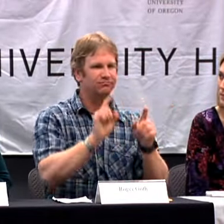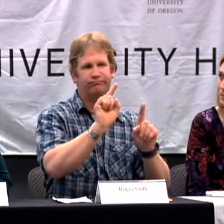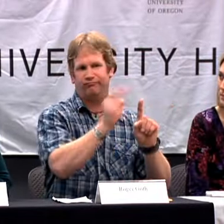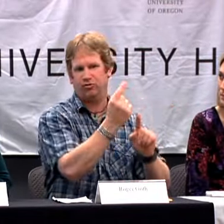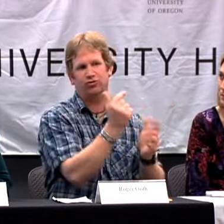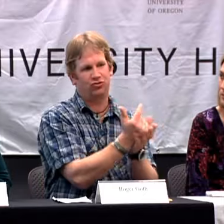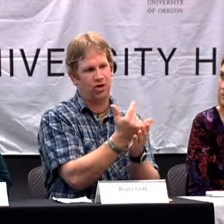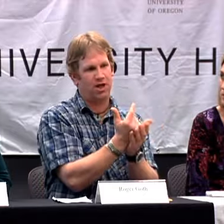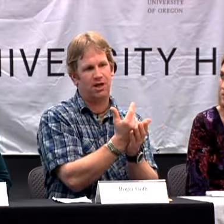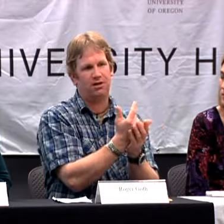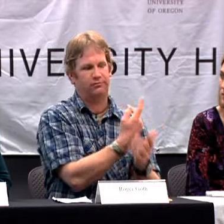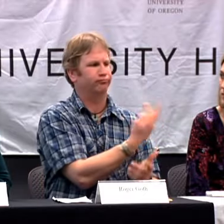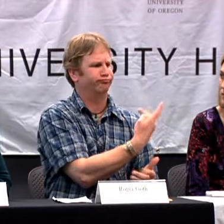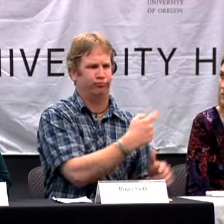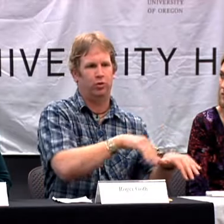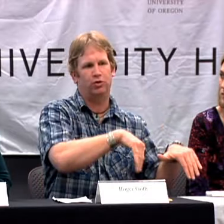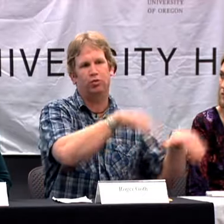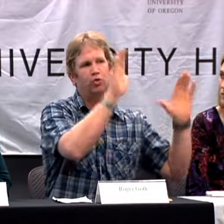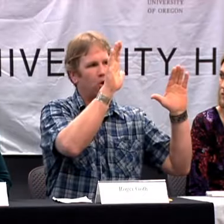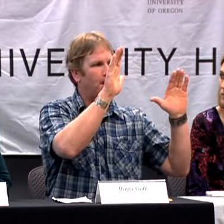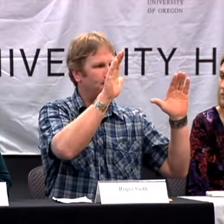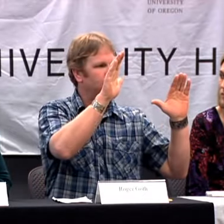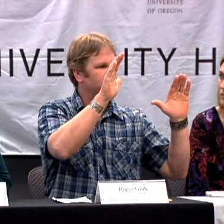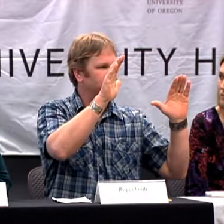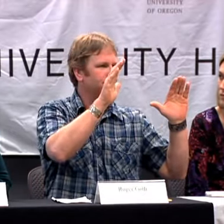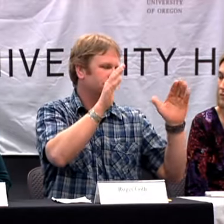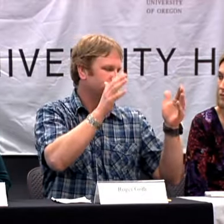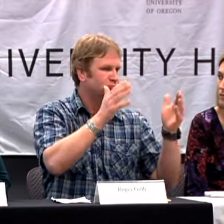FOR MYSELF IT WAS SECOND GRADE. AND WE ACTUALLY GREW UP